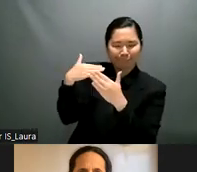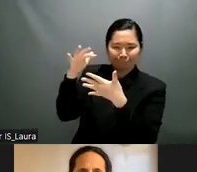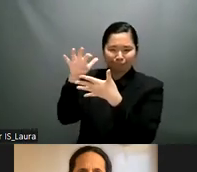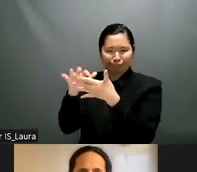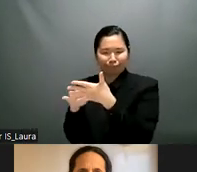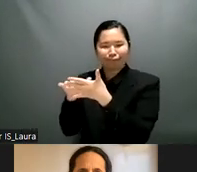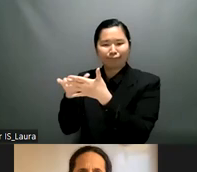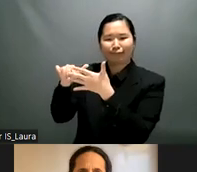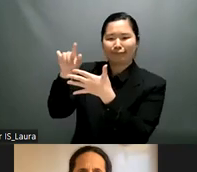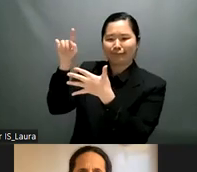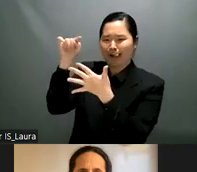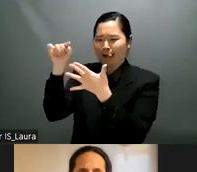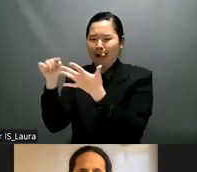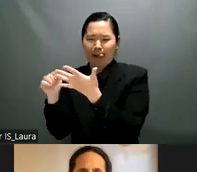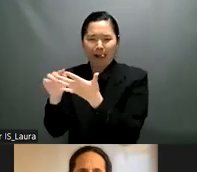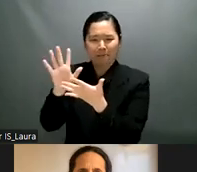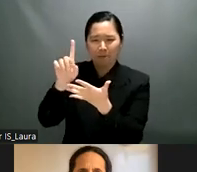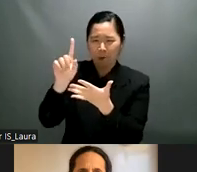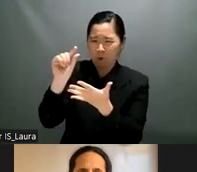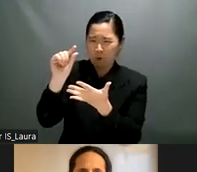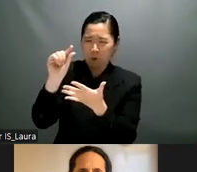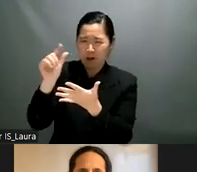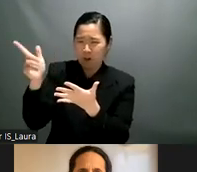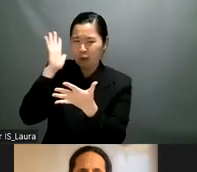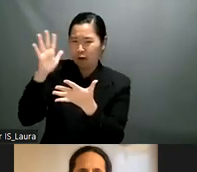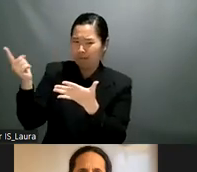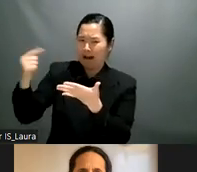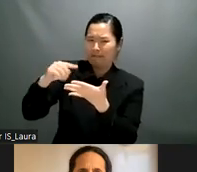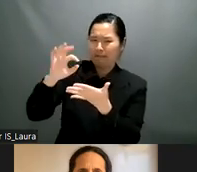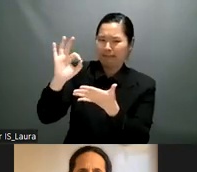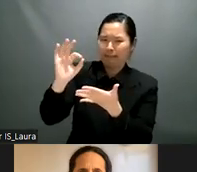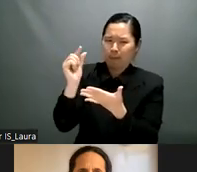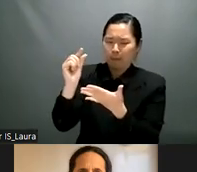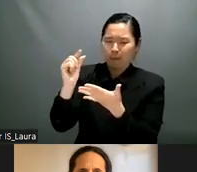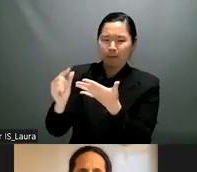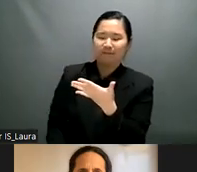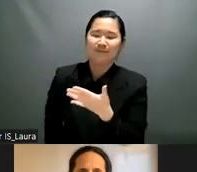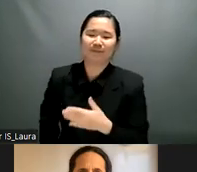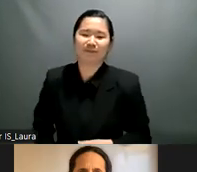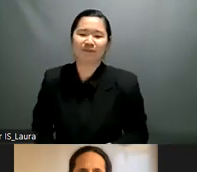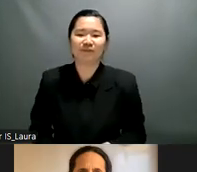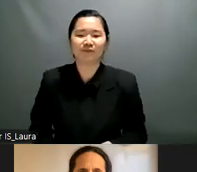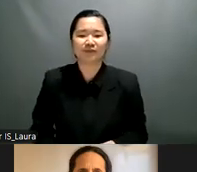okay so if you want you can continue with that and we can go on uh